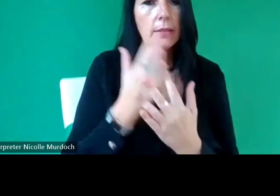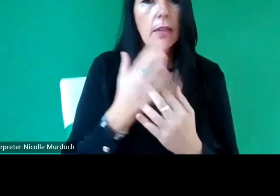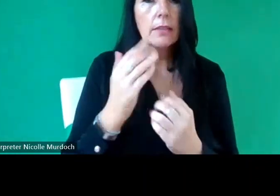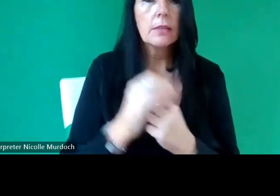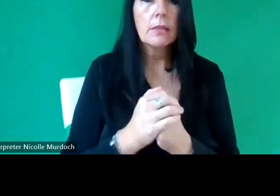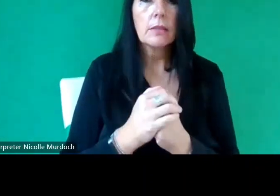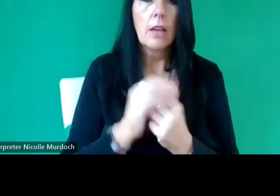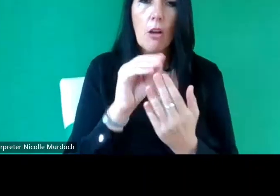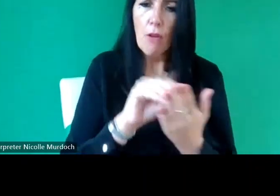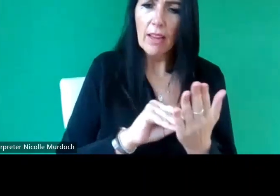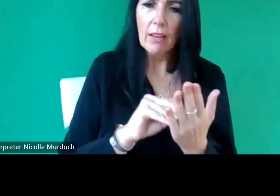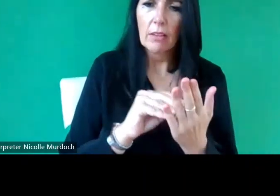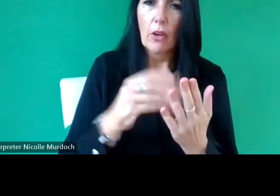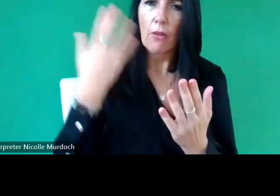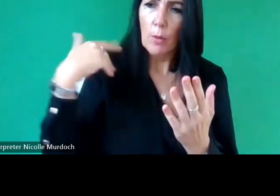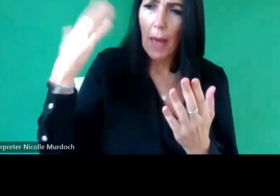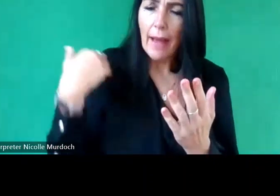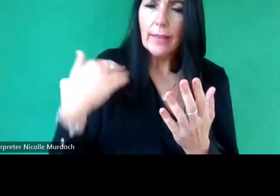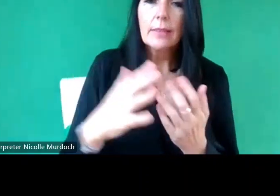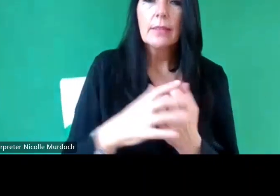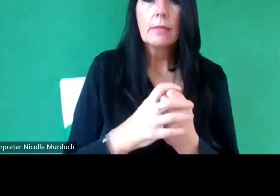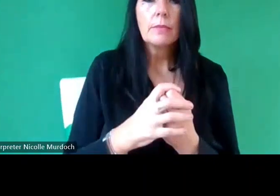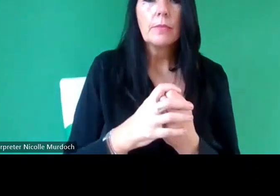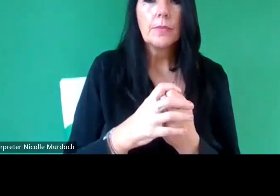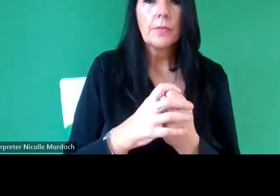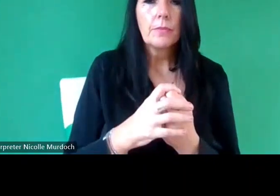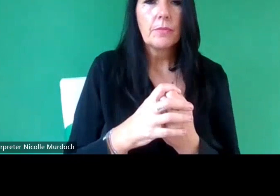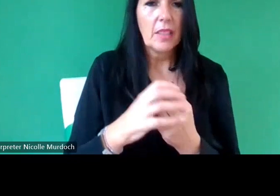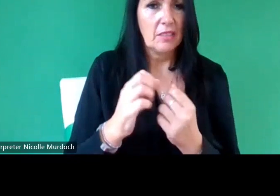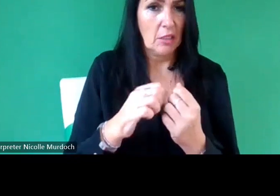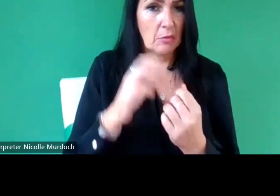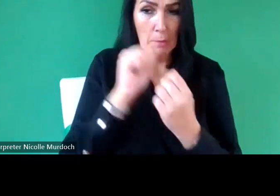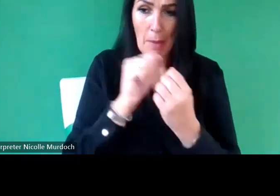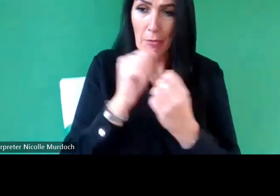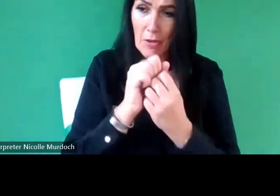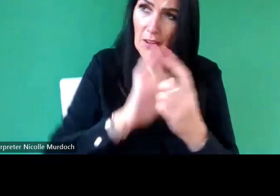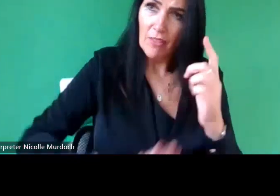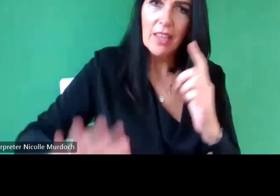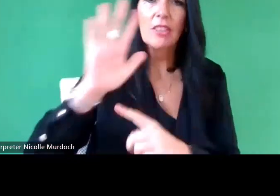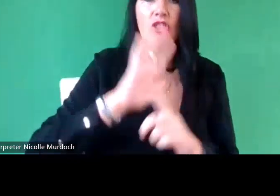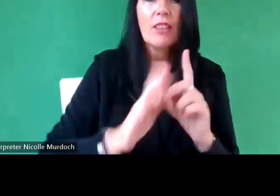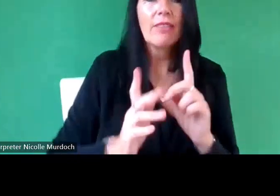past we describ them as the nationally recorded memory of the nation um archives are there to be